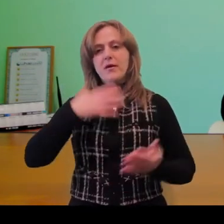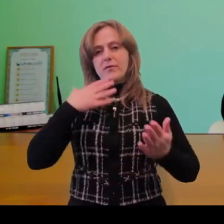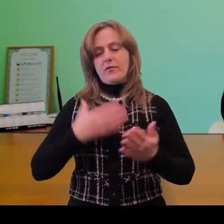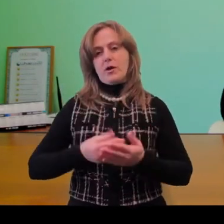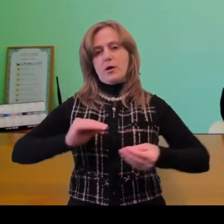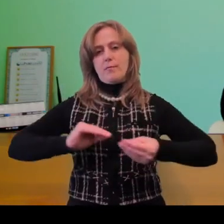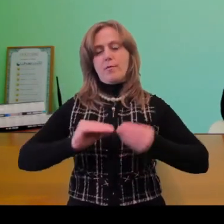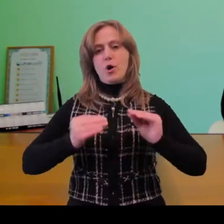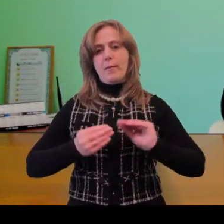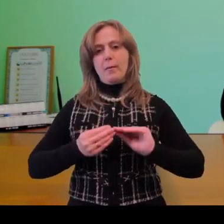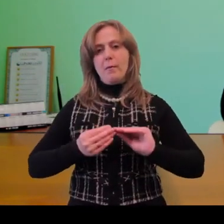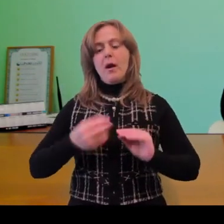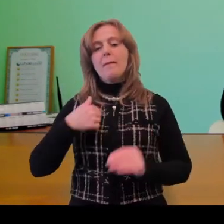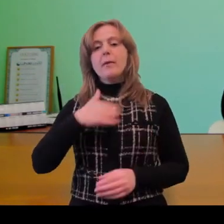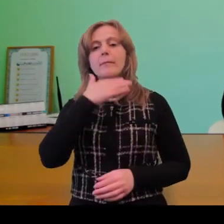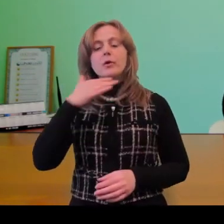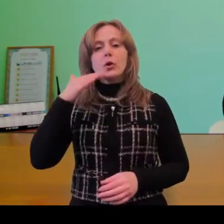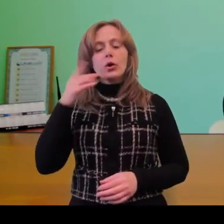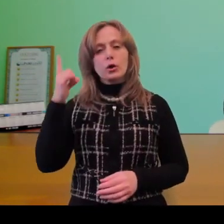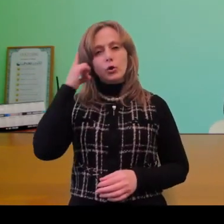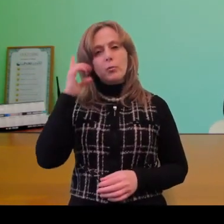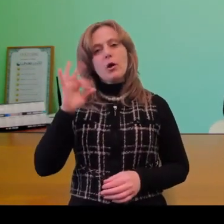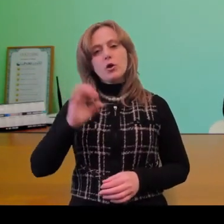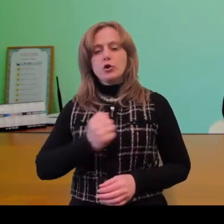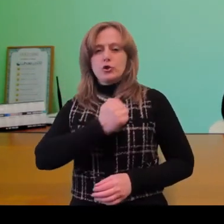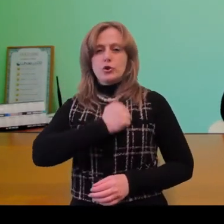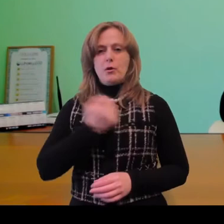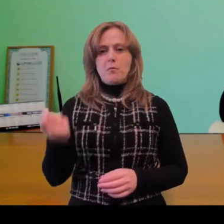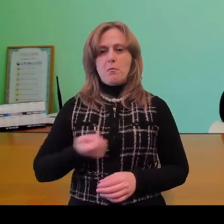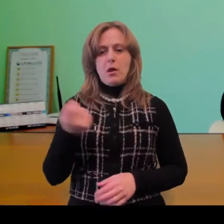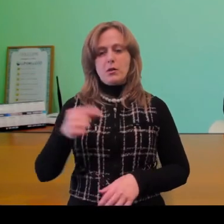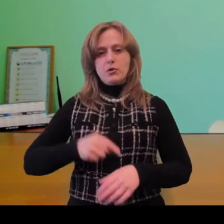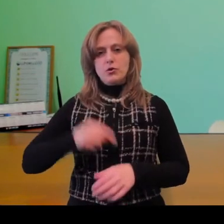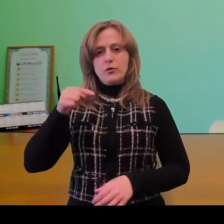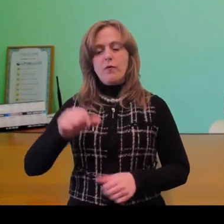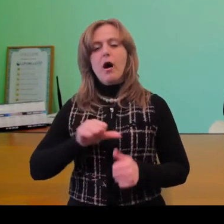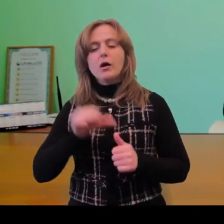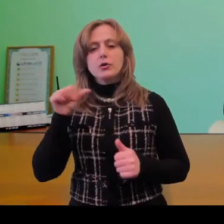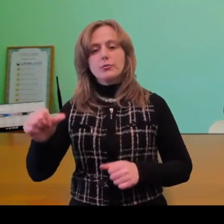We think too much, but unfortunately we feel so little. Especially the pain of others.